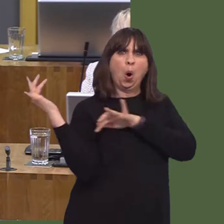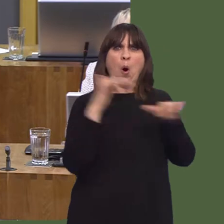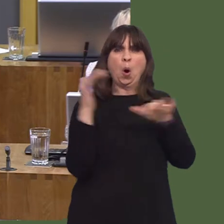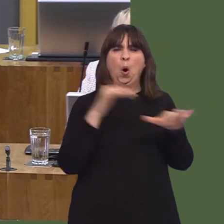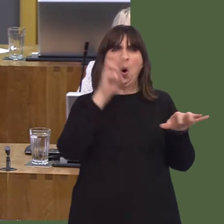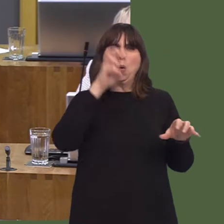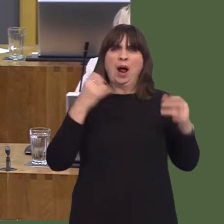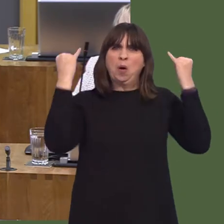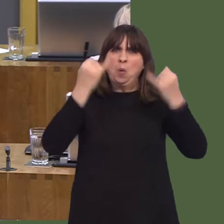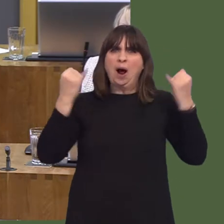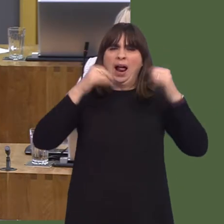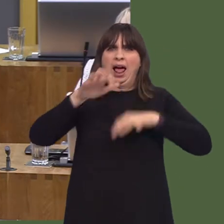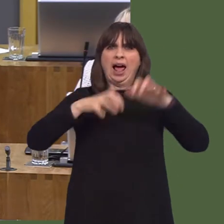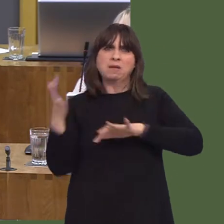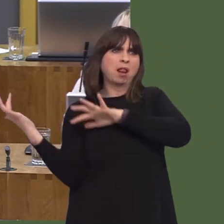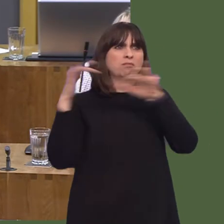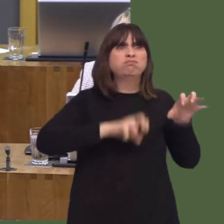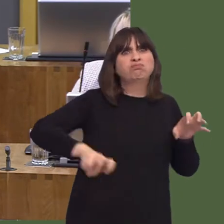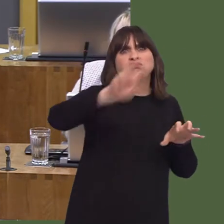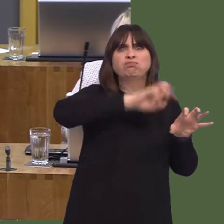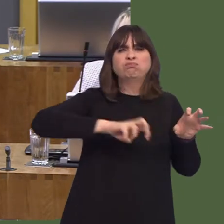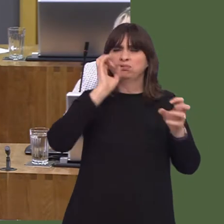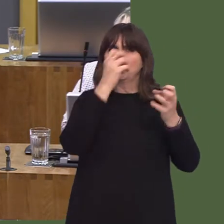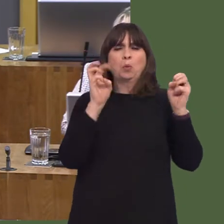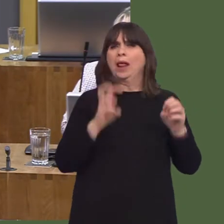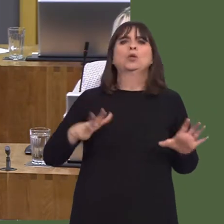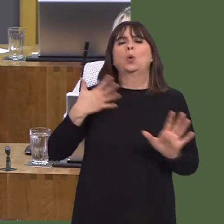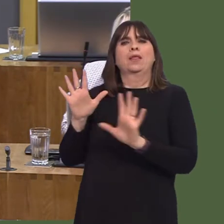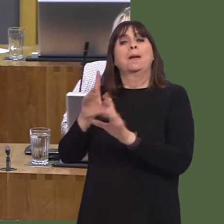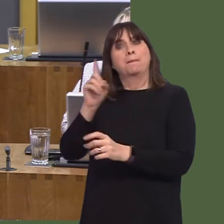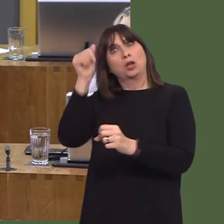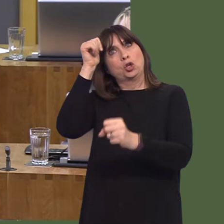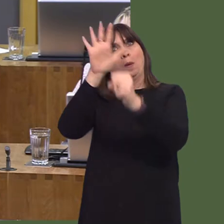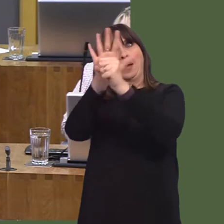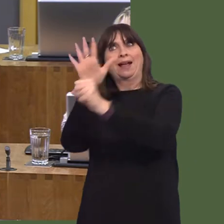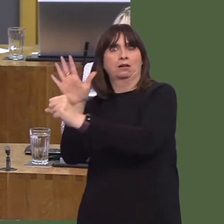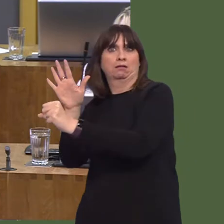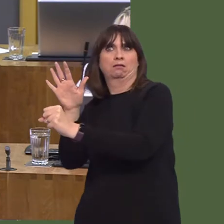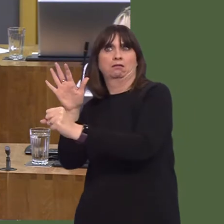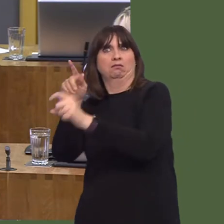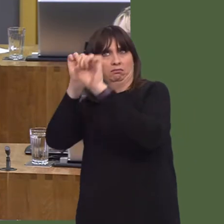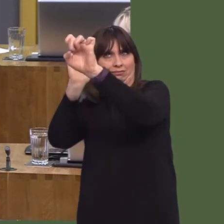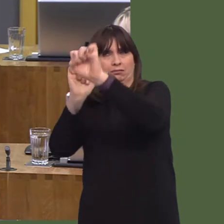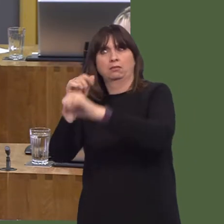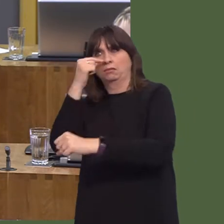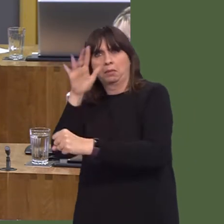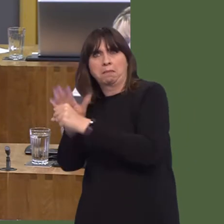as being entrepreneurial; a place where people have the skills that are needed to survive, not just in the next five or 10 years but beyond, to meet the challenges of automation;